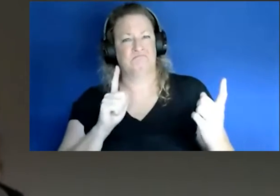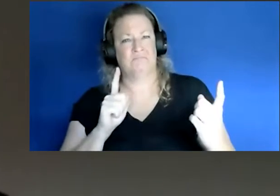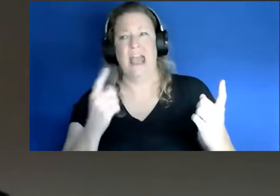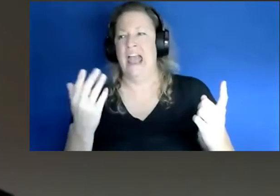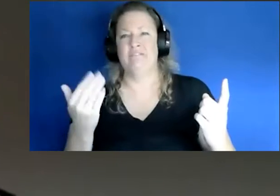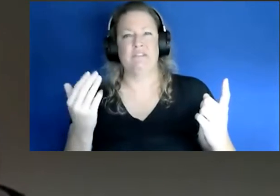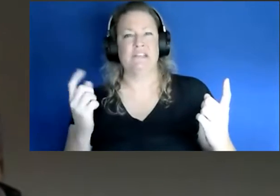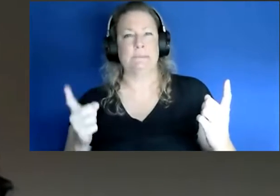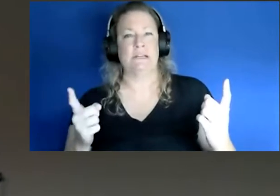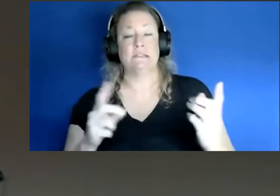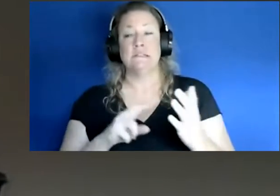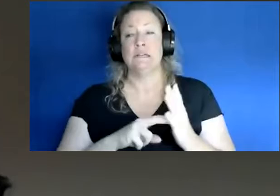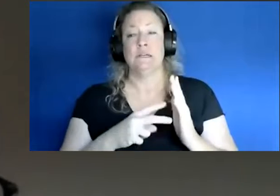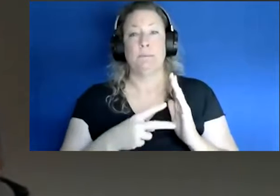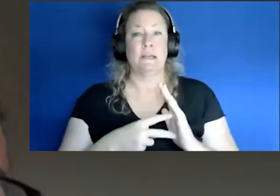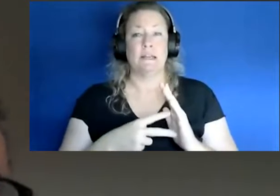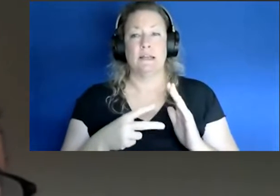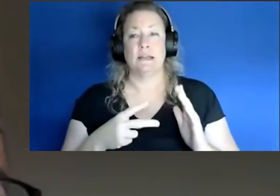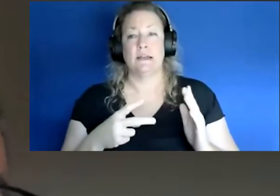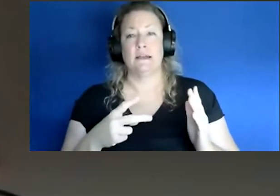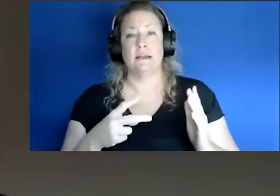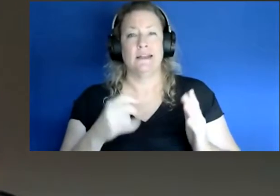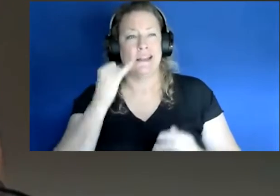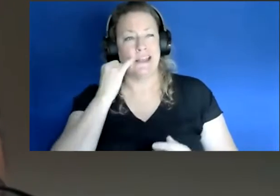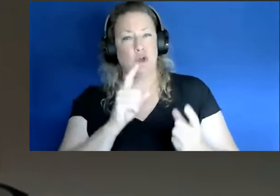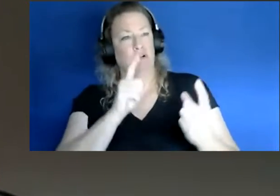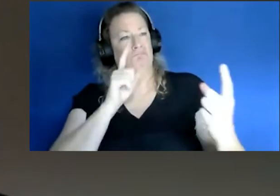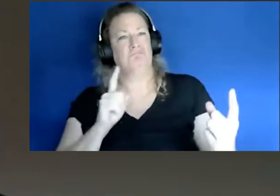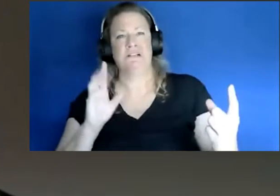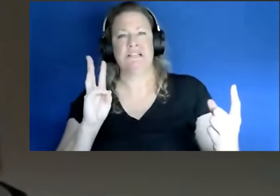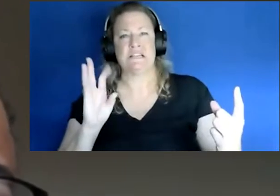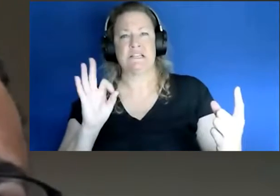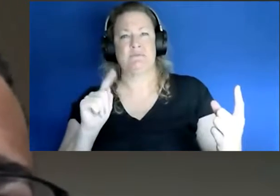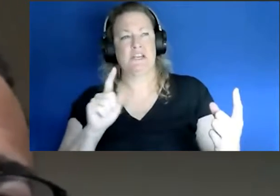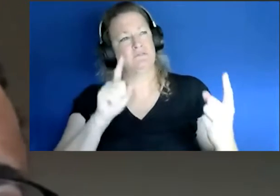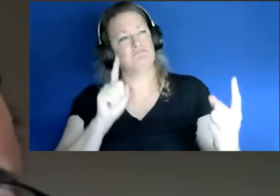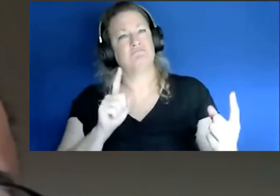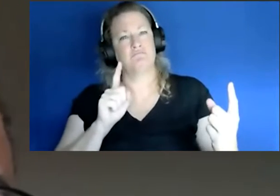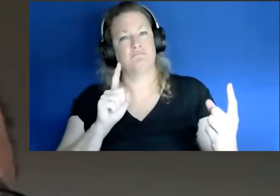that, you know, you are if you're roughly six feet away and if you haven't been around someone